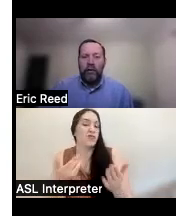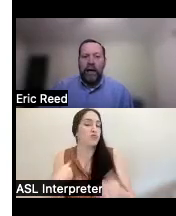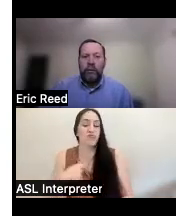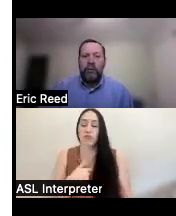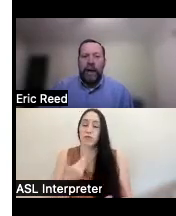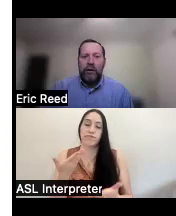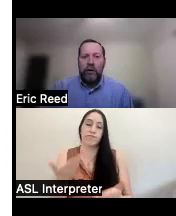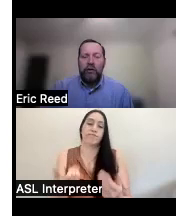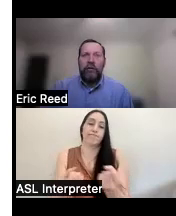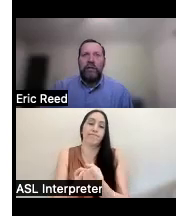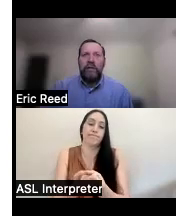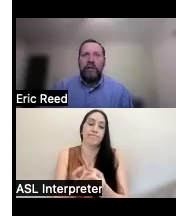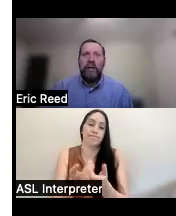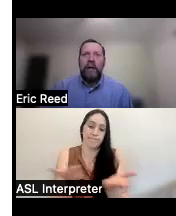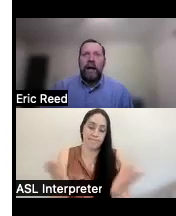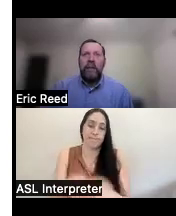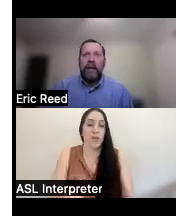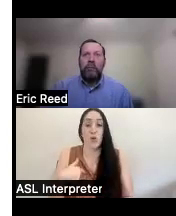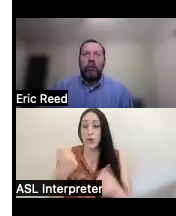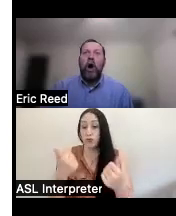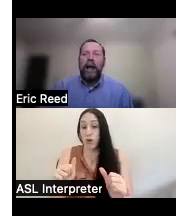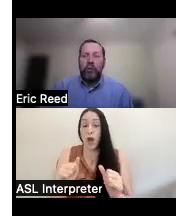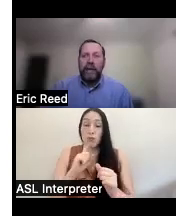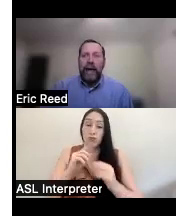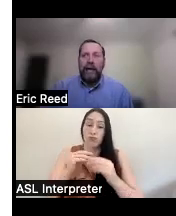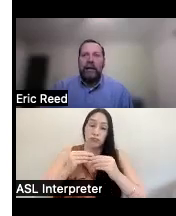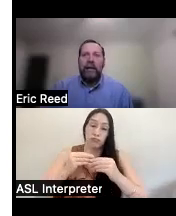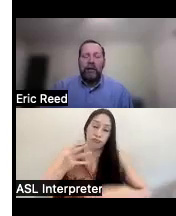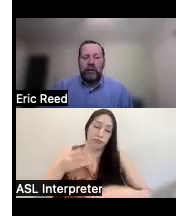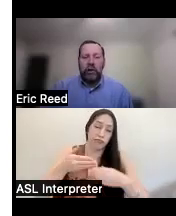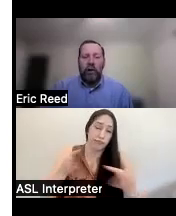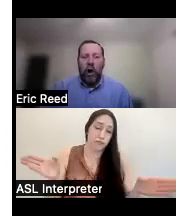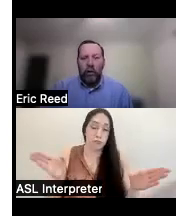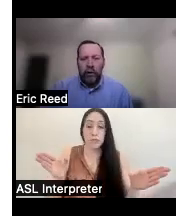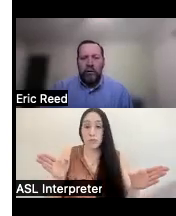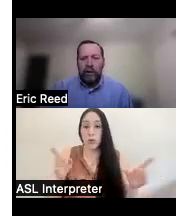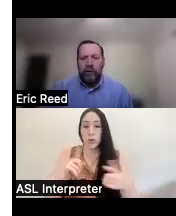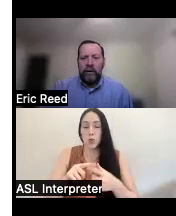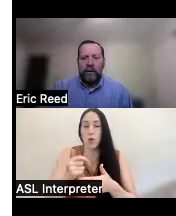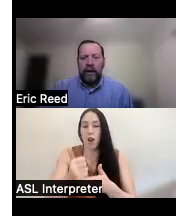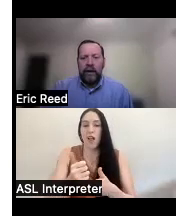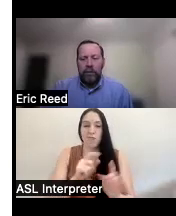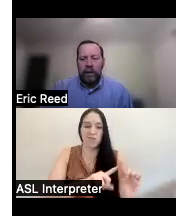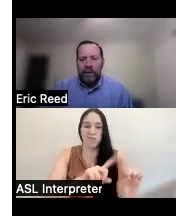we try to expand our services as broad as we can to serve all of those different uh communities